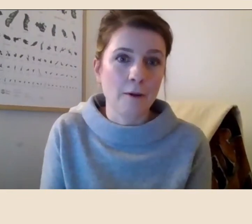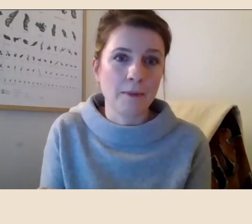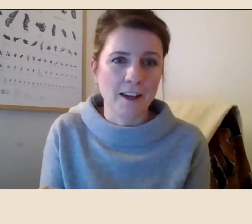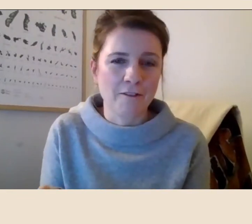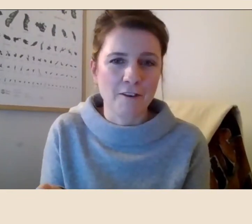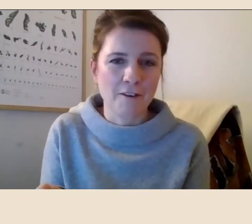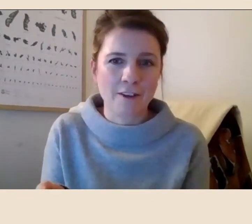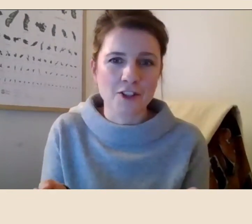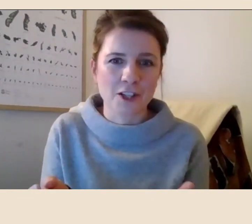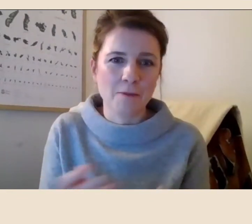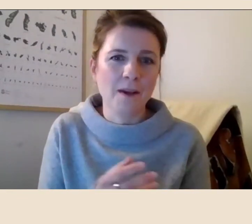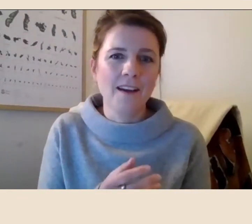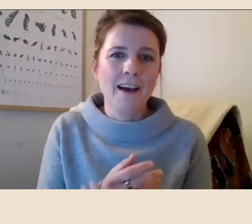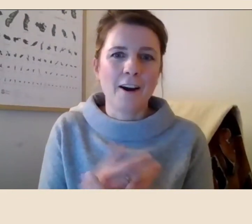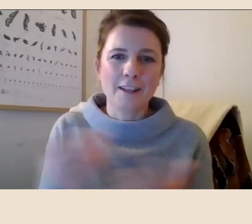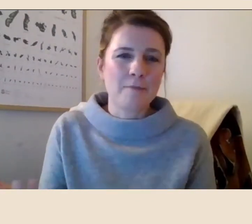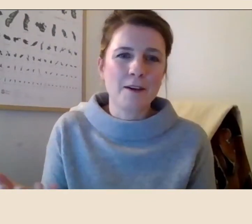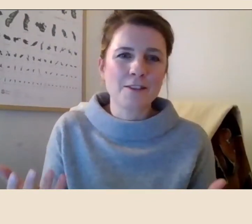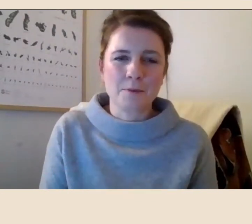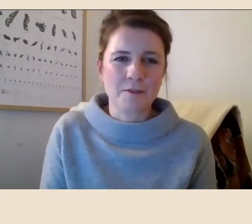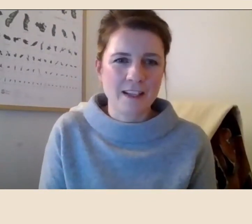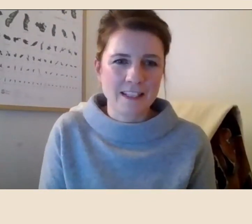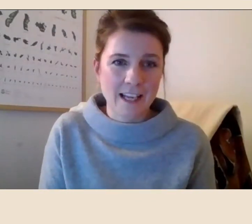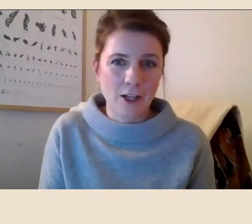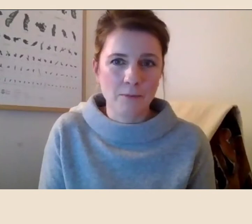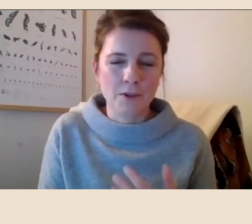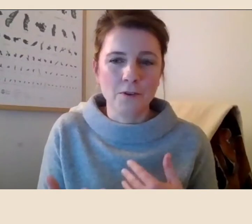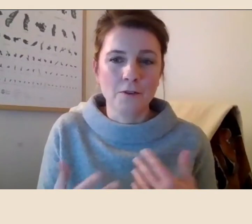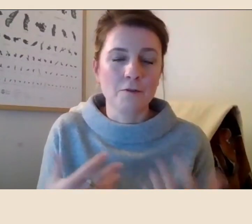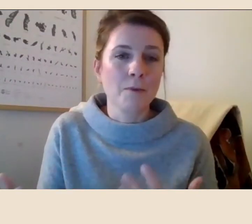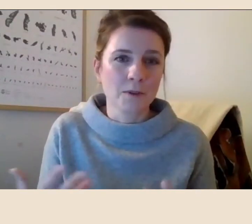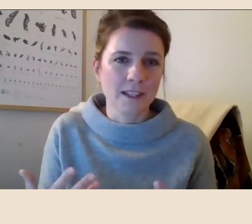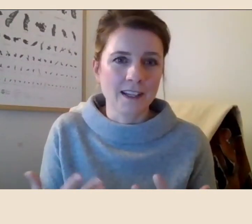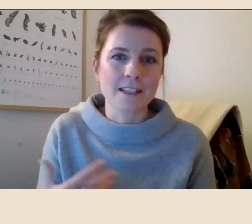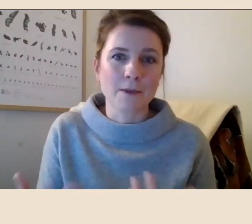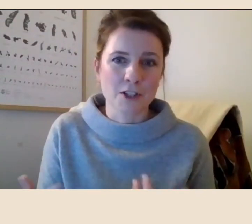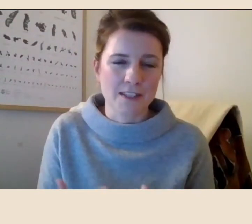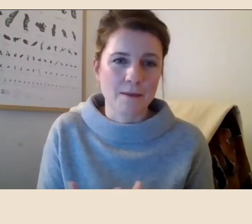at applying for a fellowship, our librarians will be ready to help you, remotely, as much as